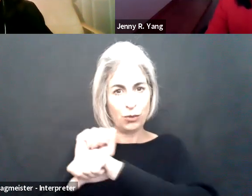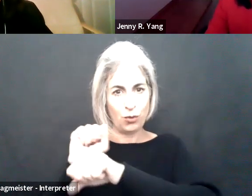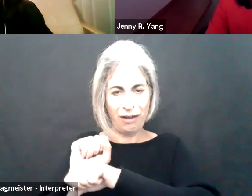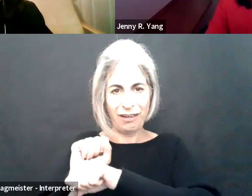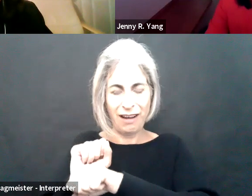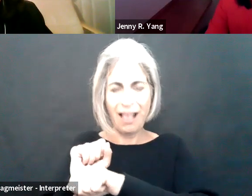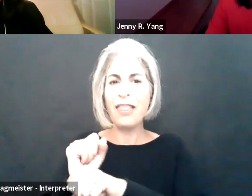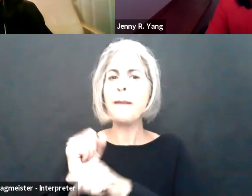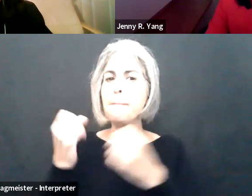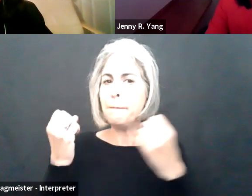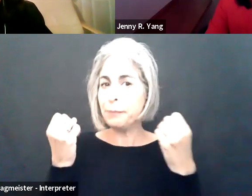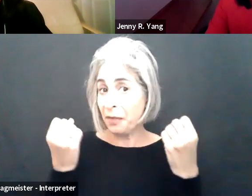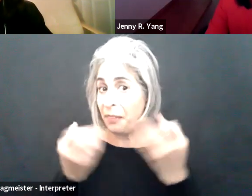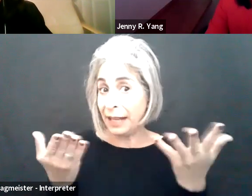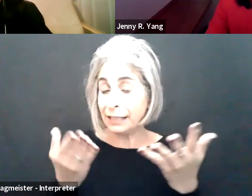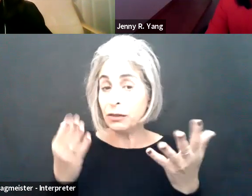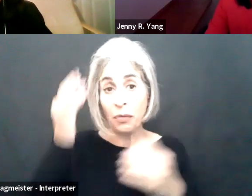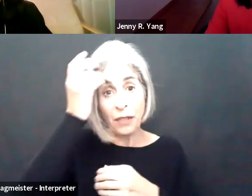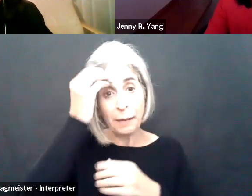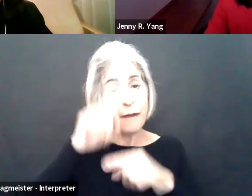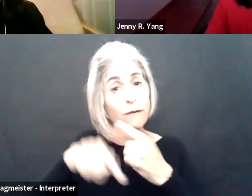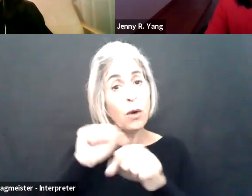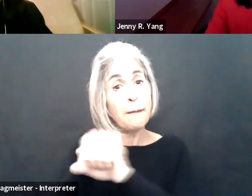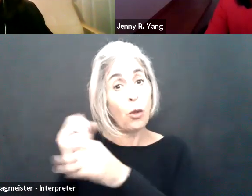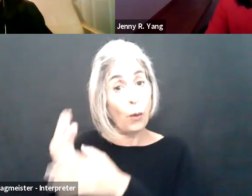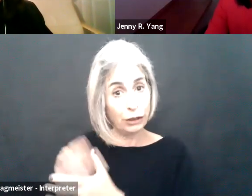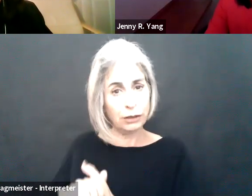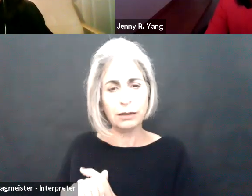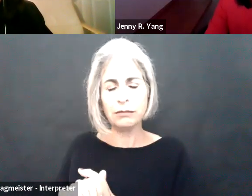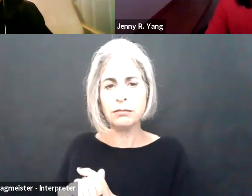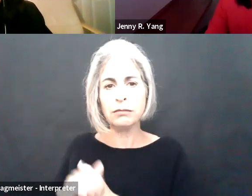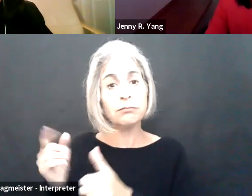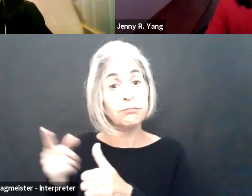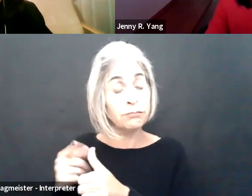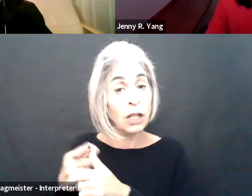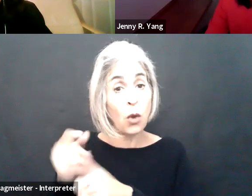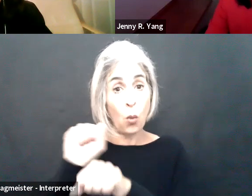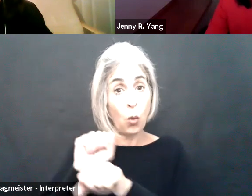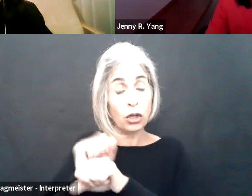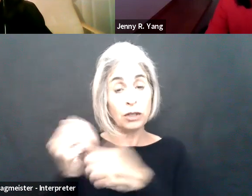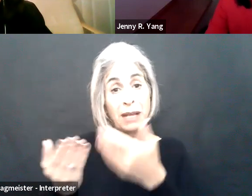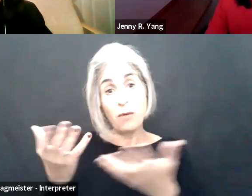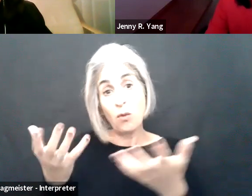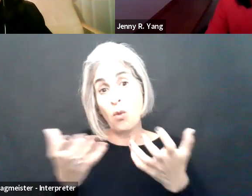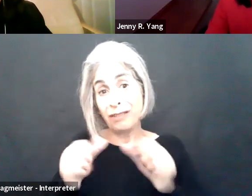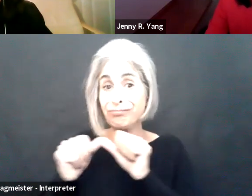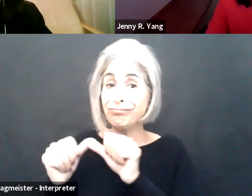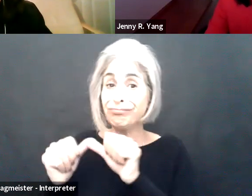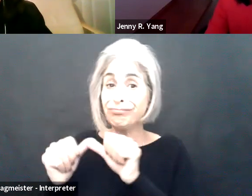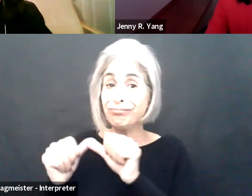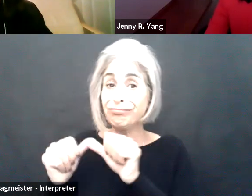As we think about returning to work, there are a number of practical considerations for employers.